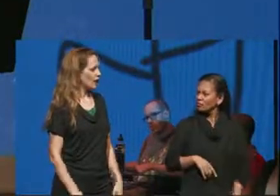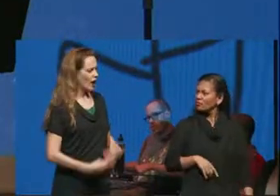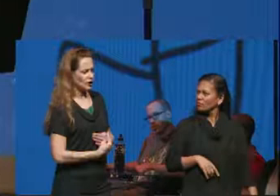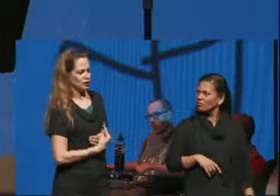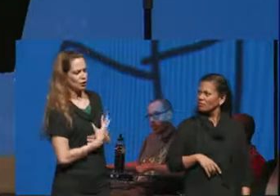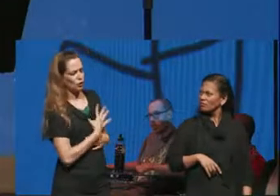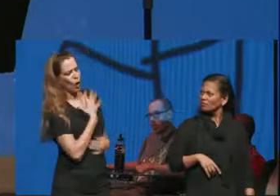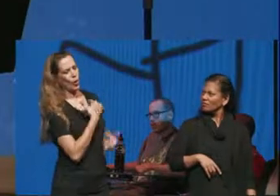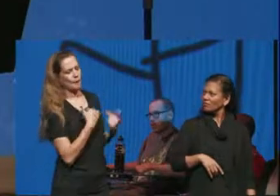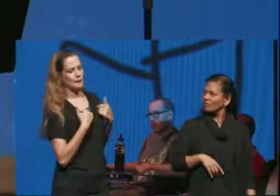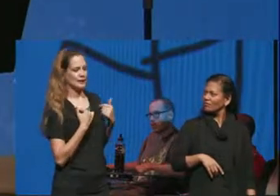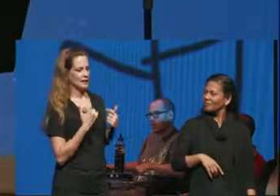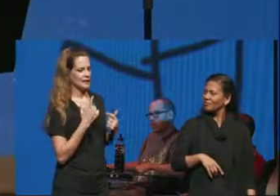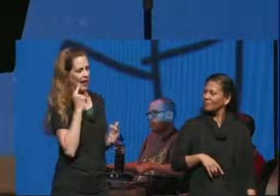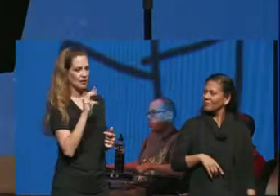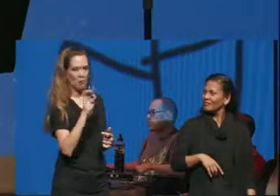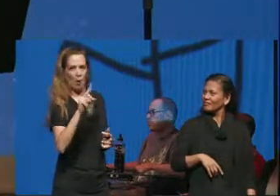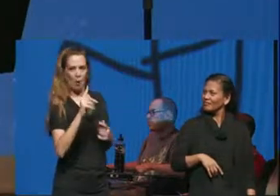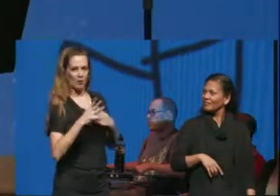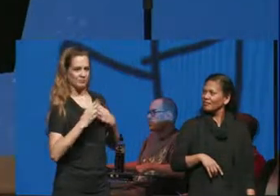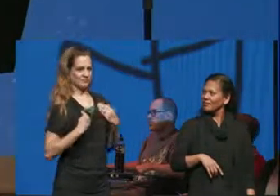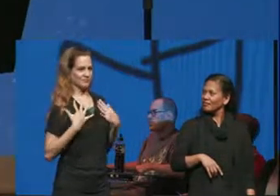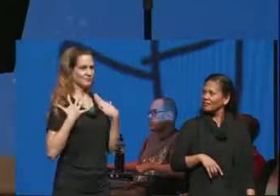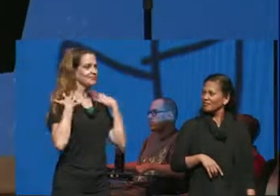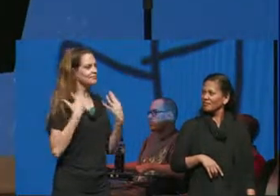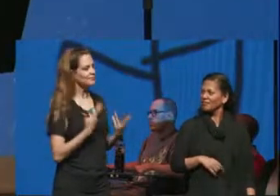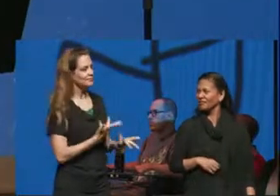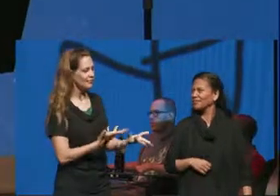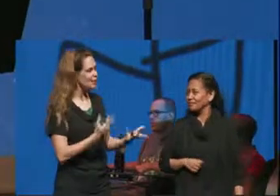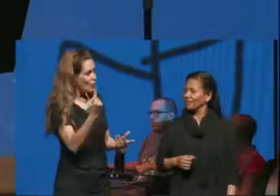kind of like mildew I wanted to show you that someone can like you even if you